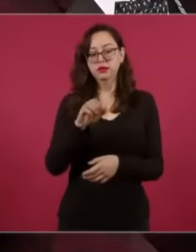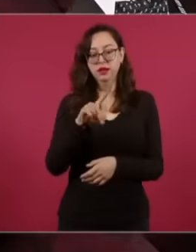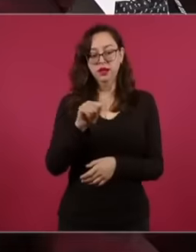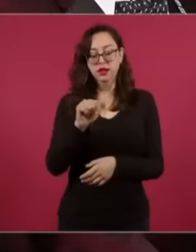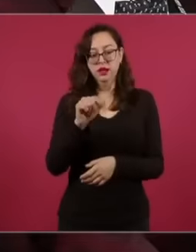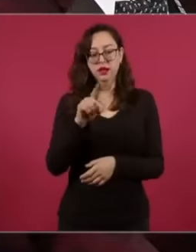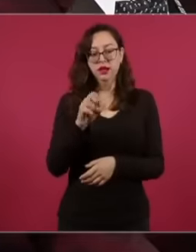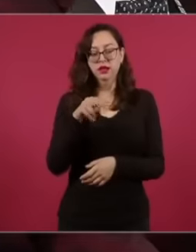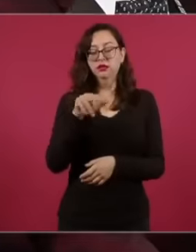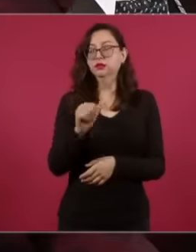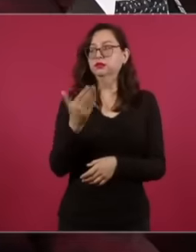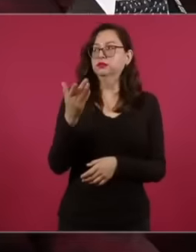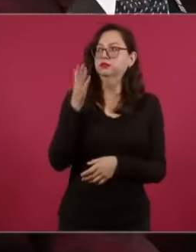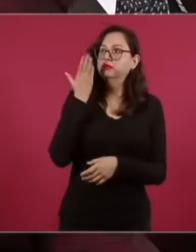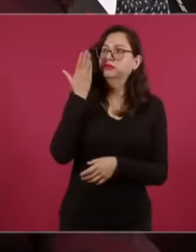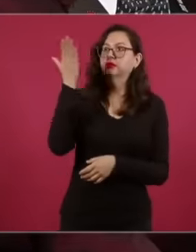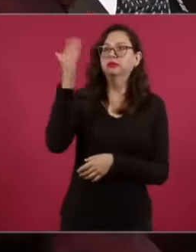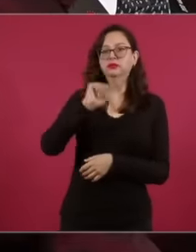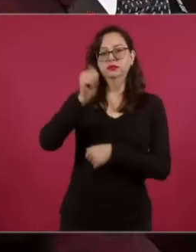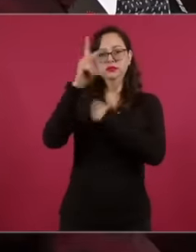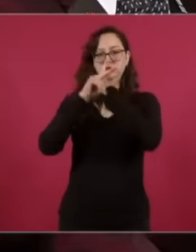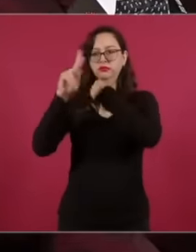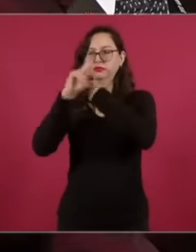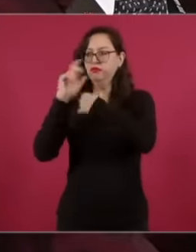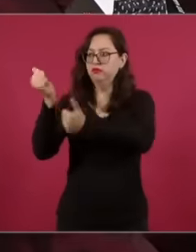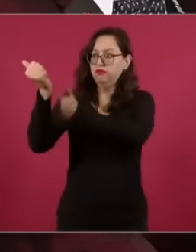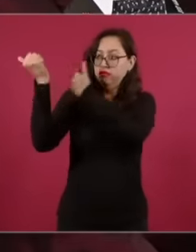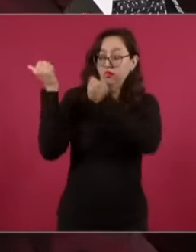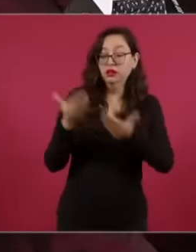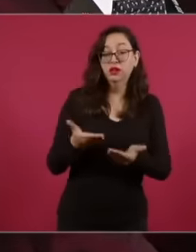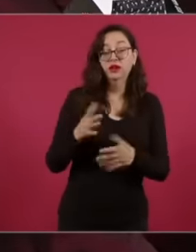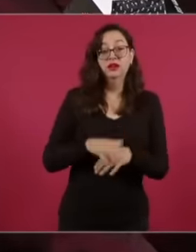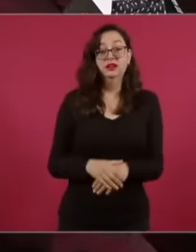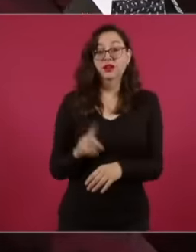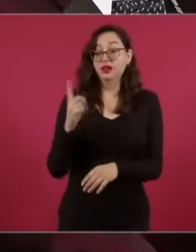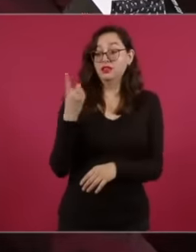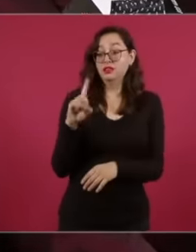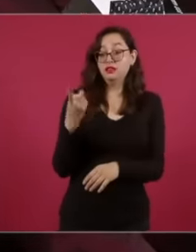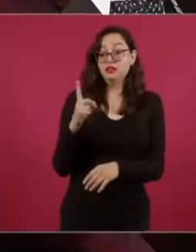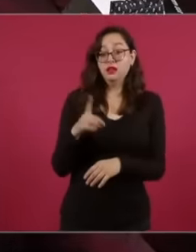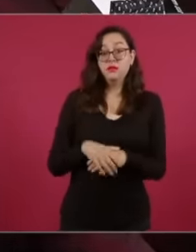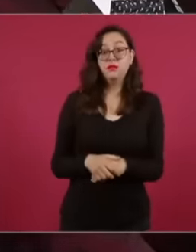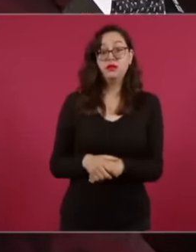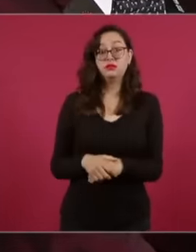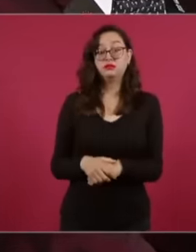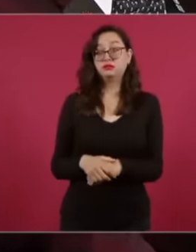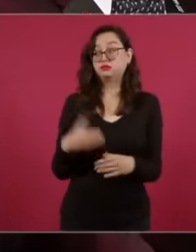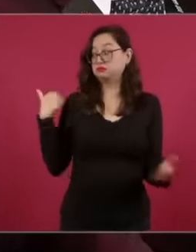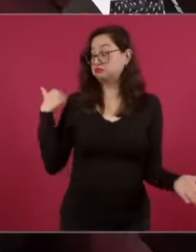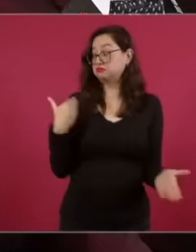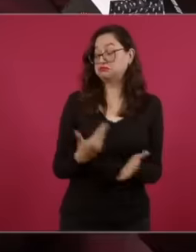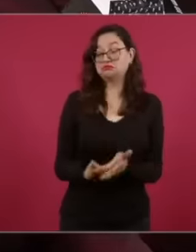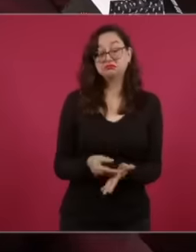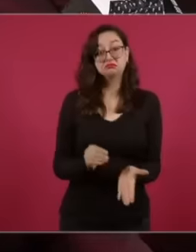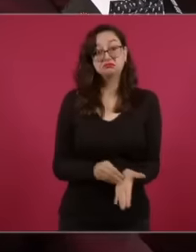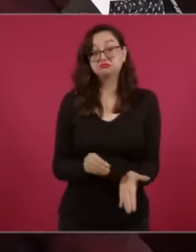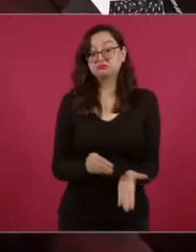in December, we are in June And that emergency importation has not occurred and has not occurred due to